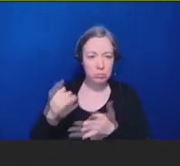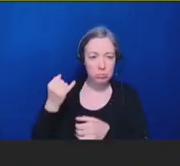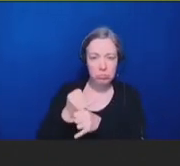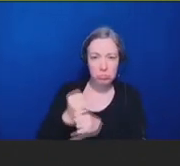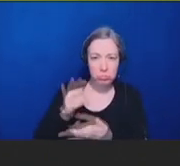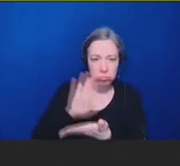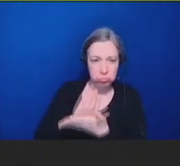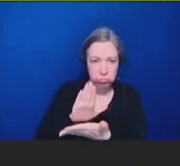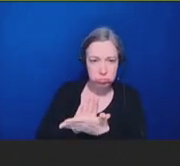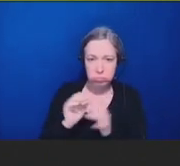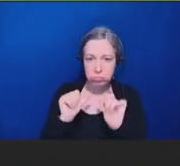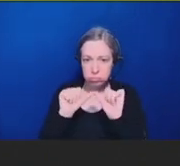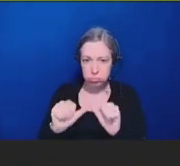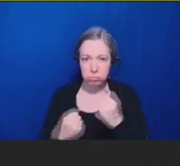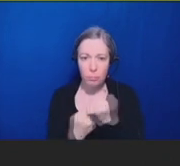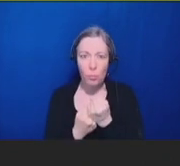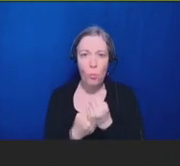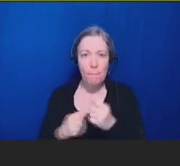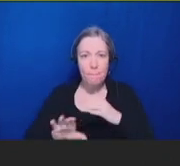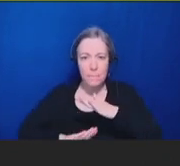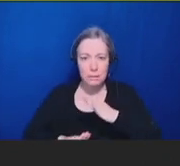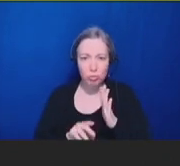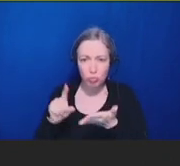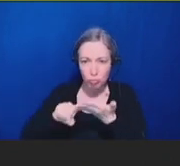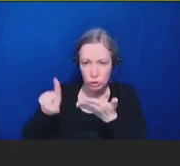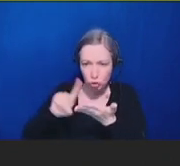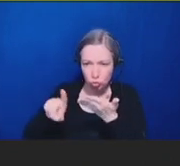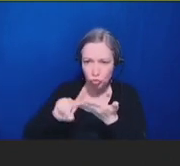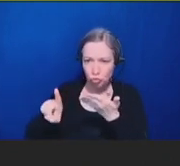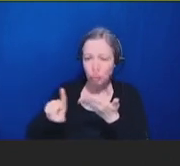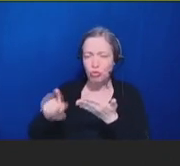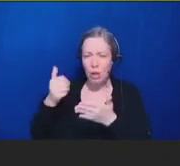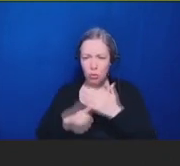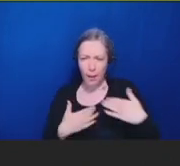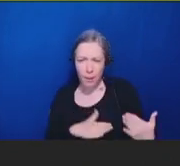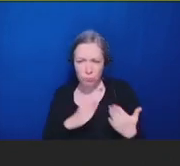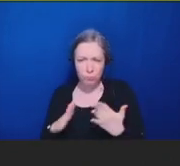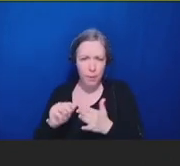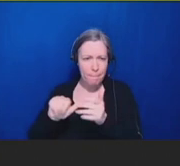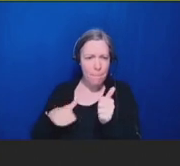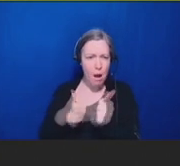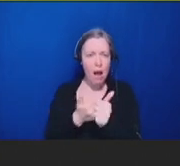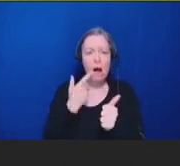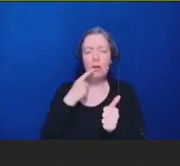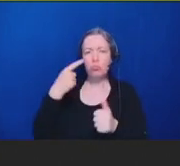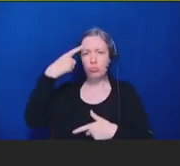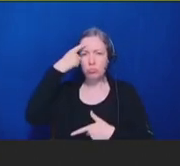mechanisms behind known and suspected vaccine adverse events and reactogenicity.